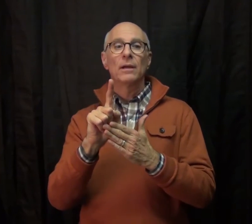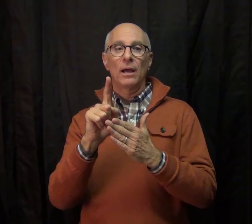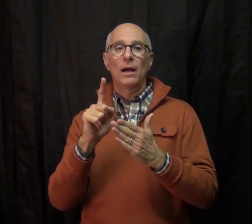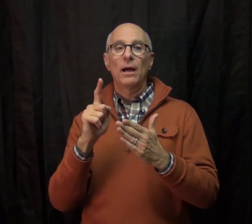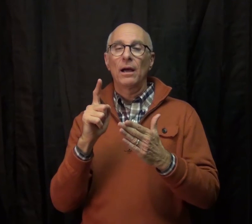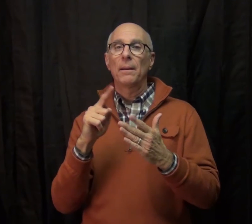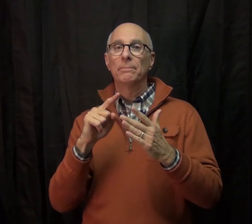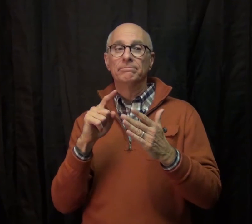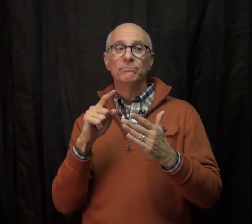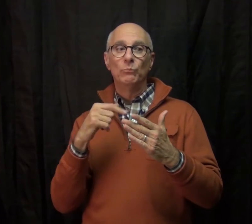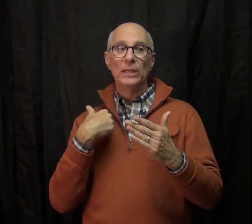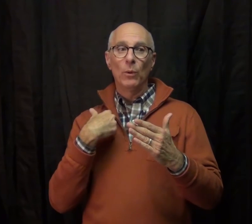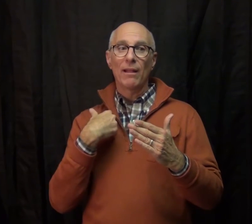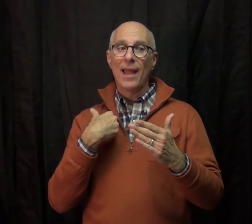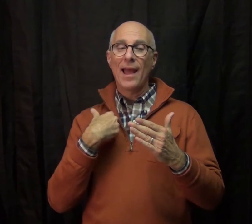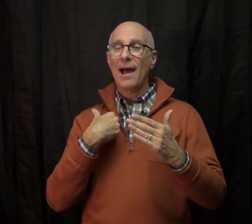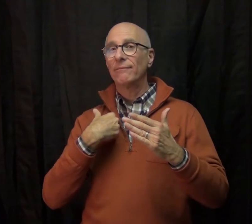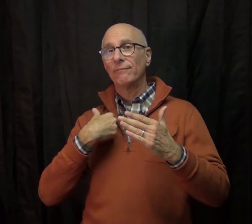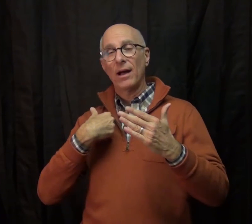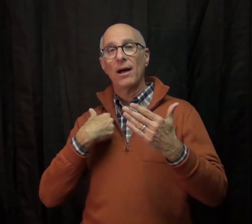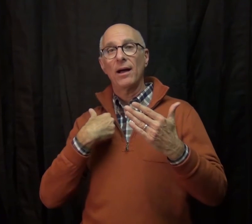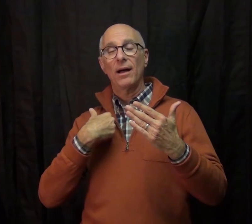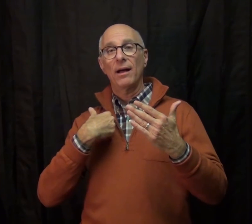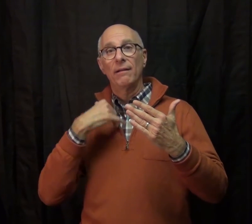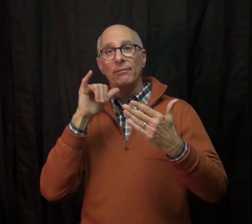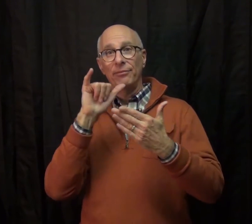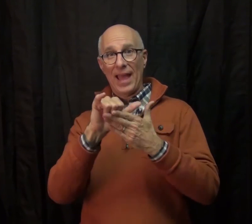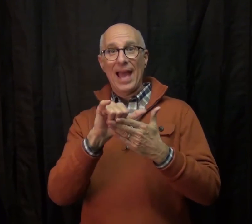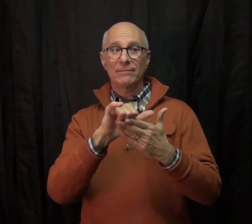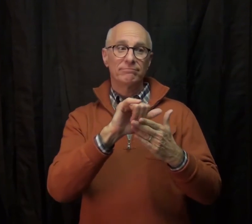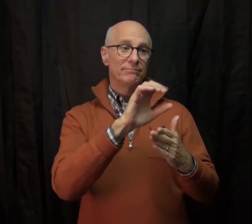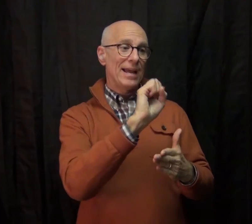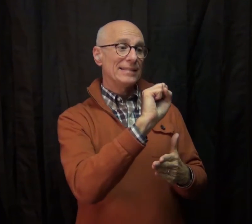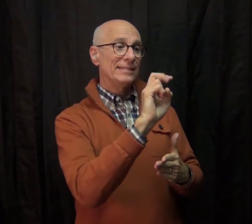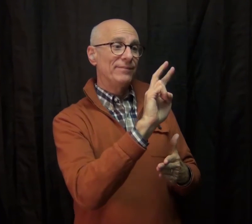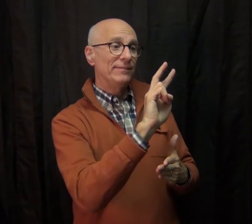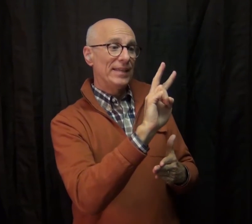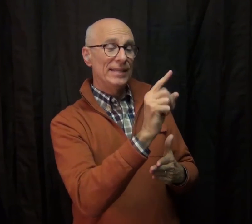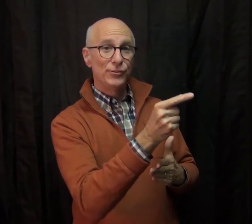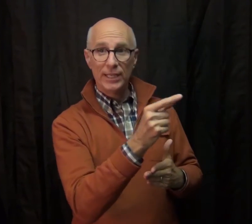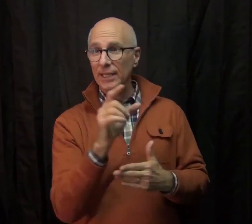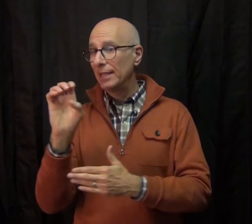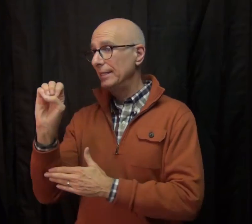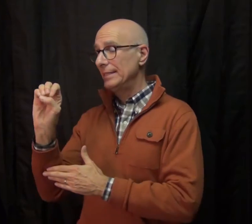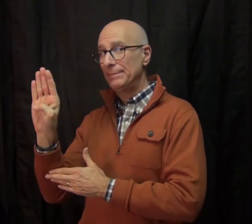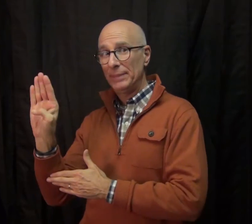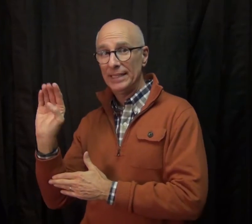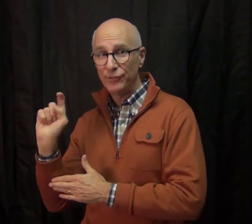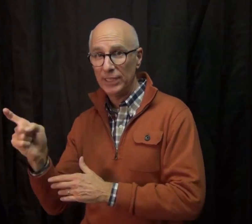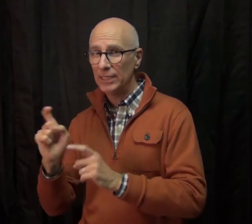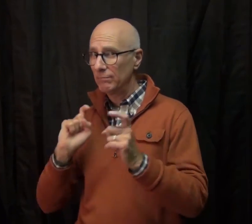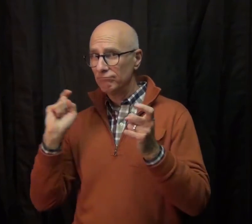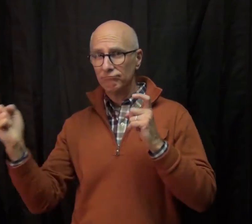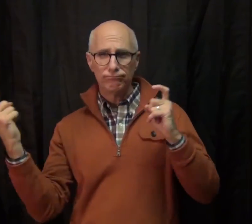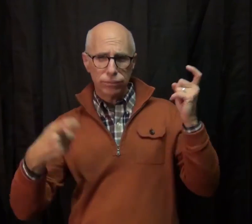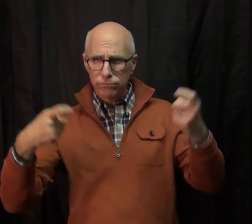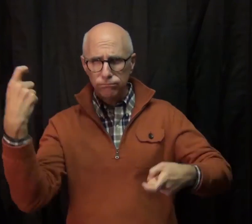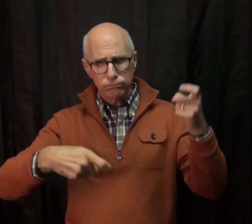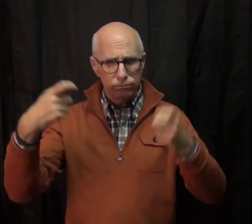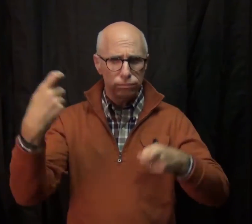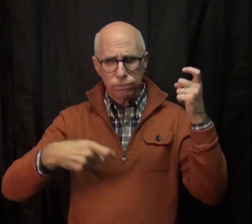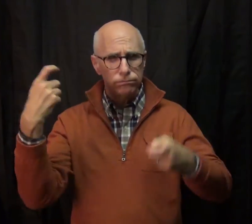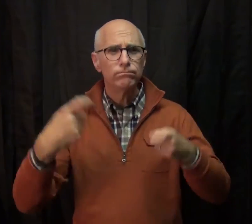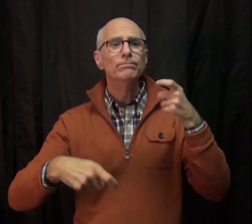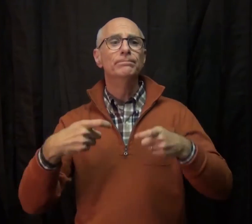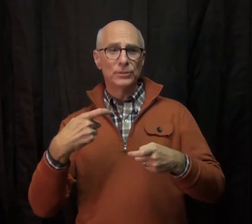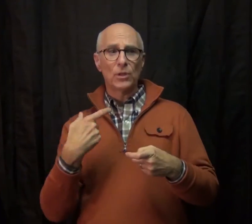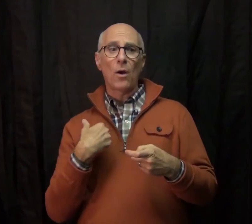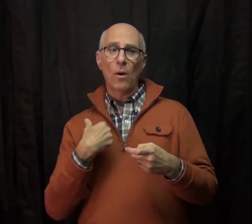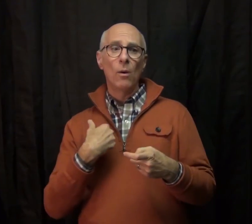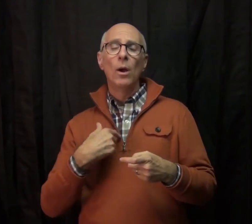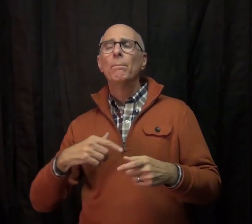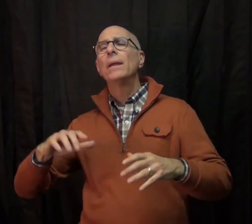with Silicon Valley Gives and East Bay Gives